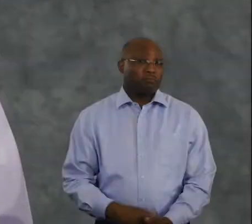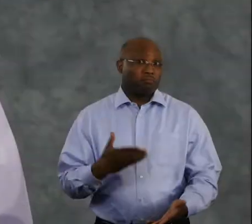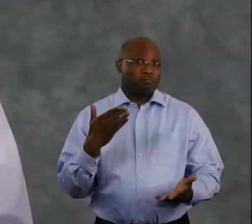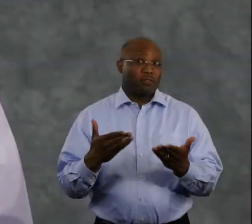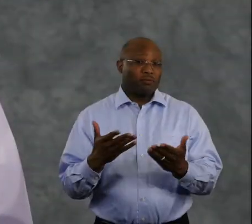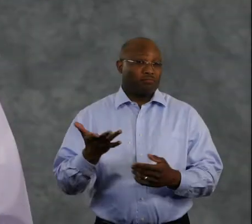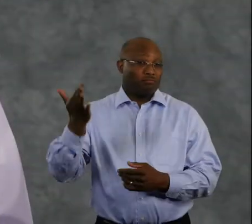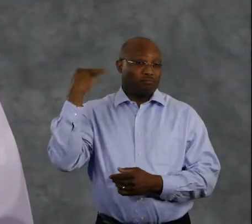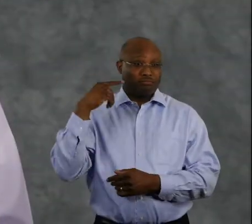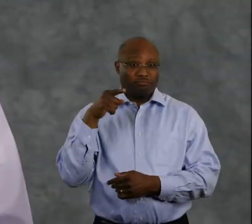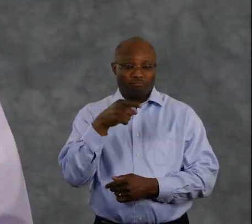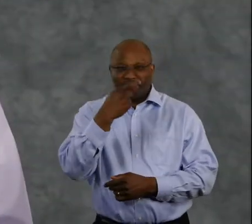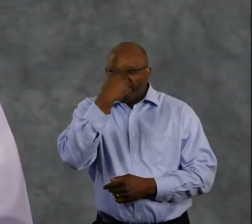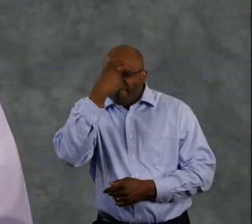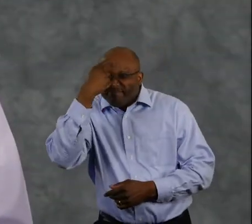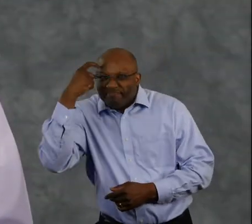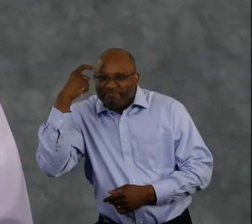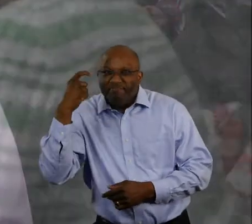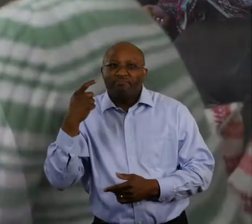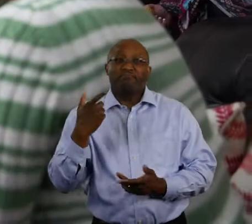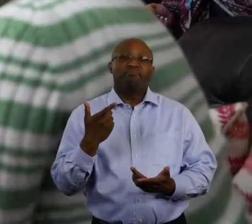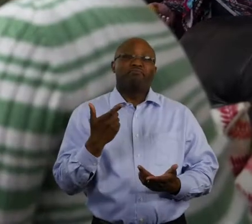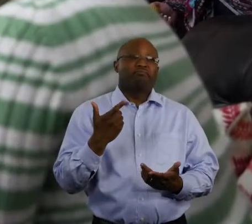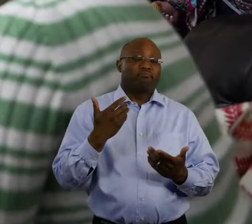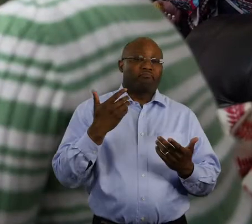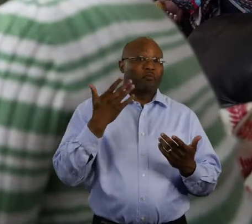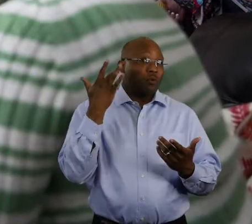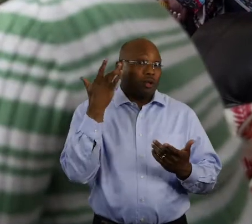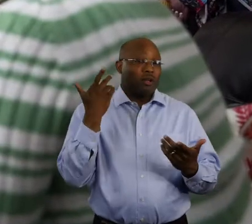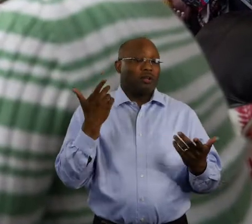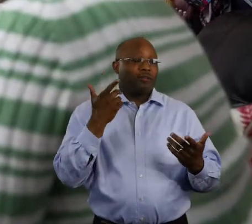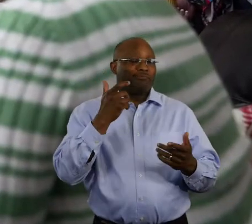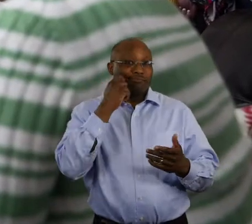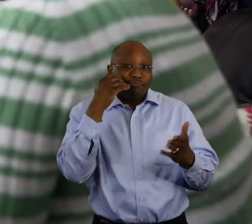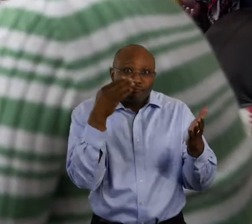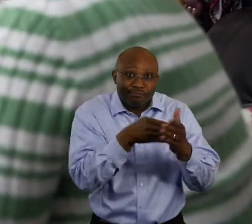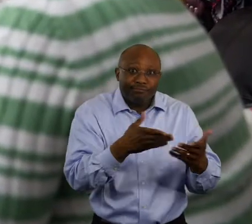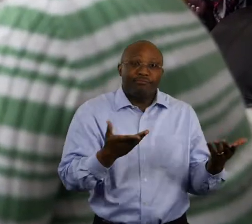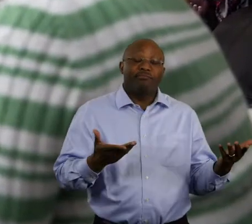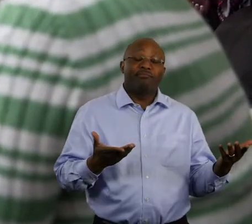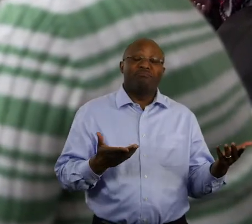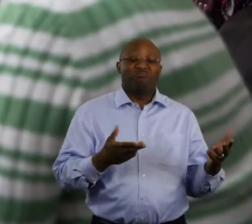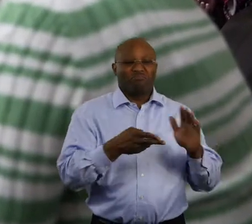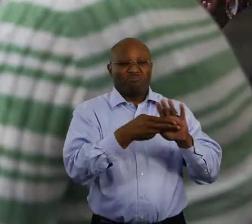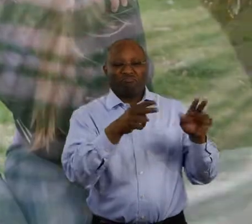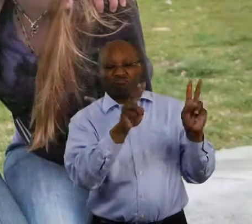It is important that we connect to what people do not say, as well what they do say.